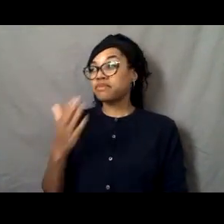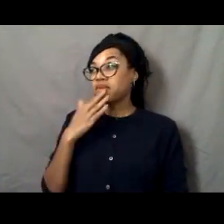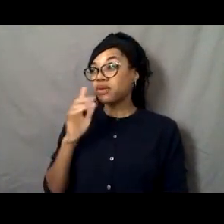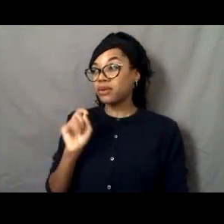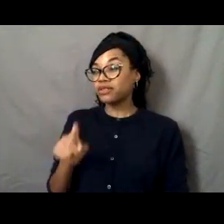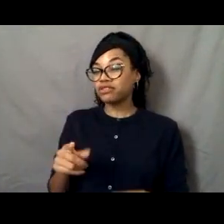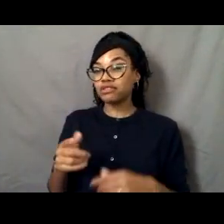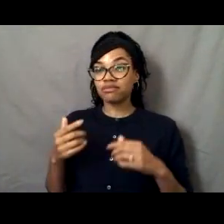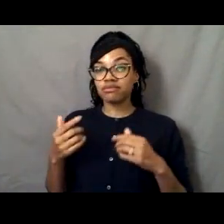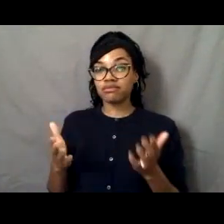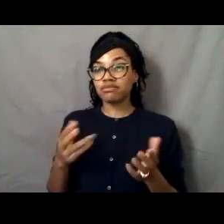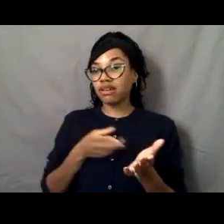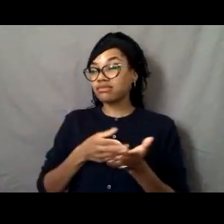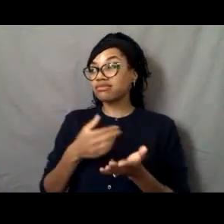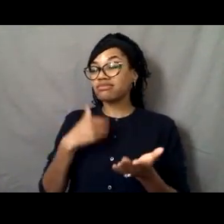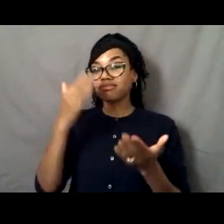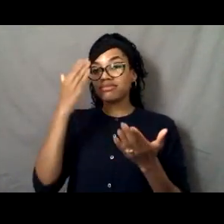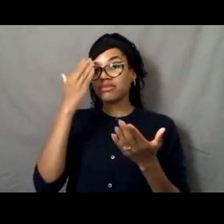And I honestly don't have an answer.